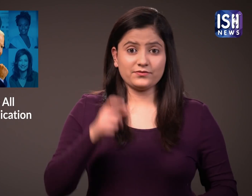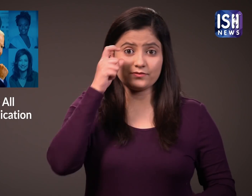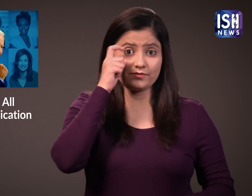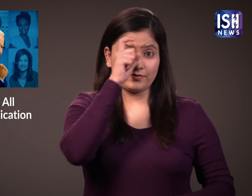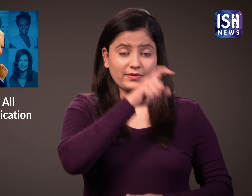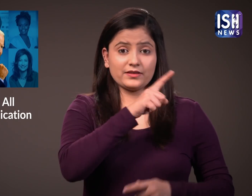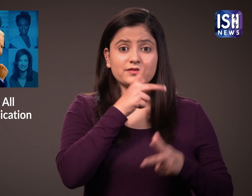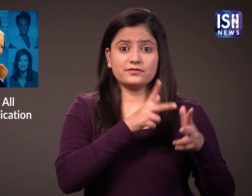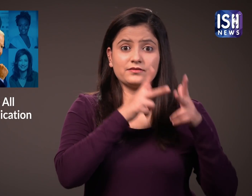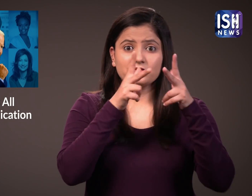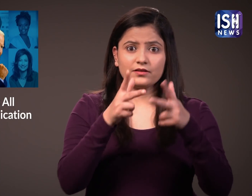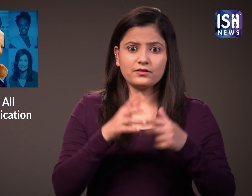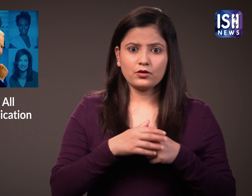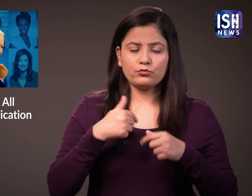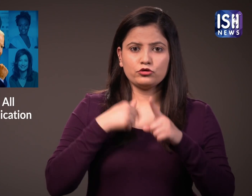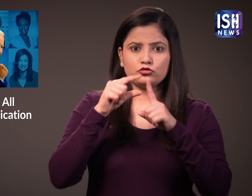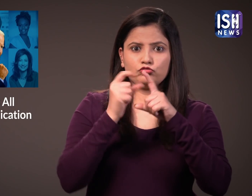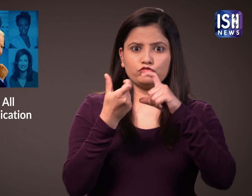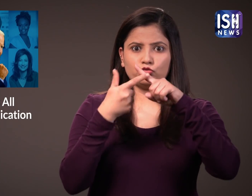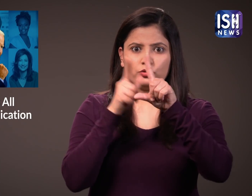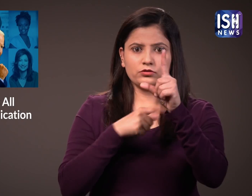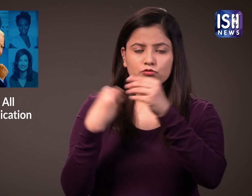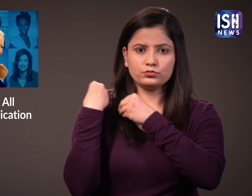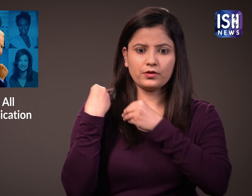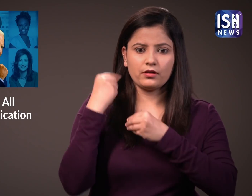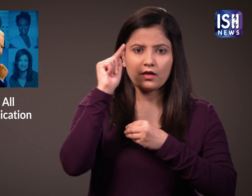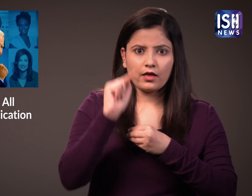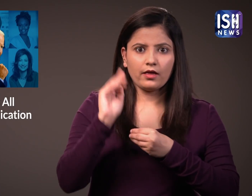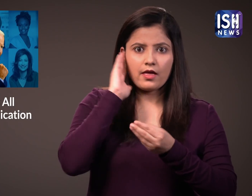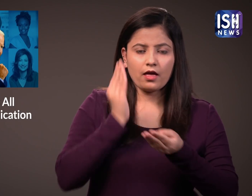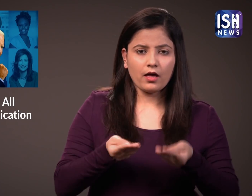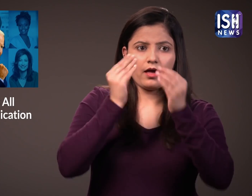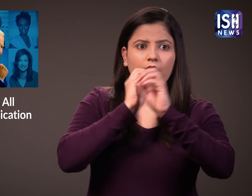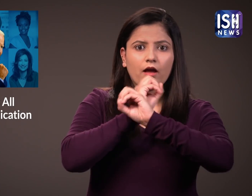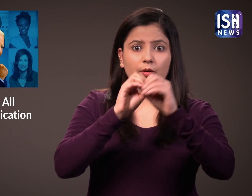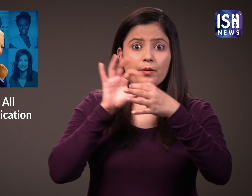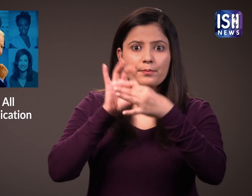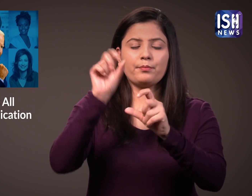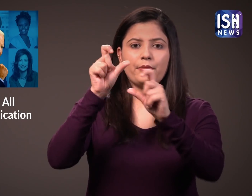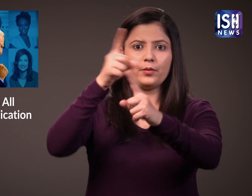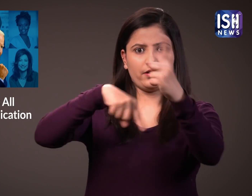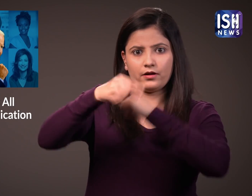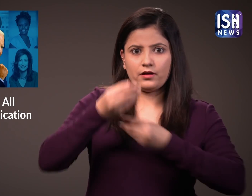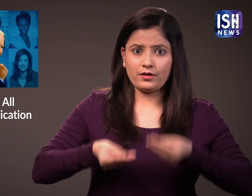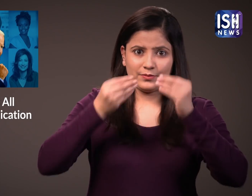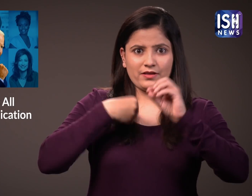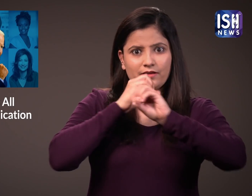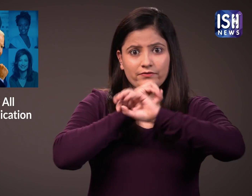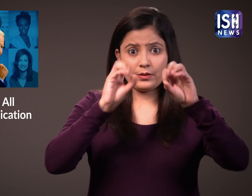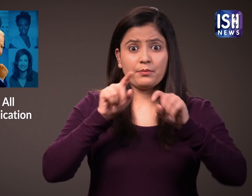Biden had said that communicating directly and truthfully is one of the most important duties of a President.